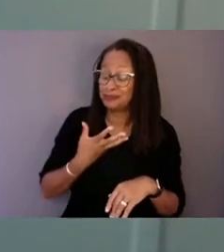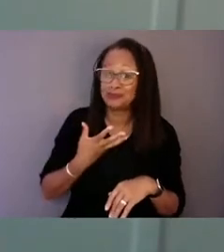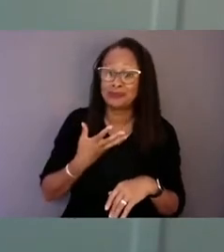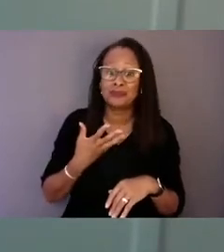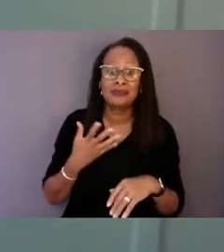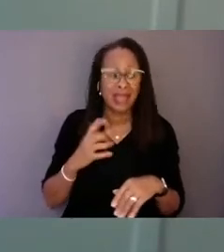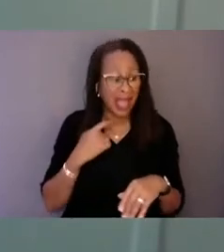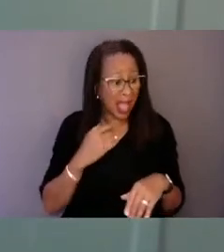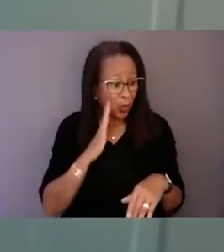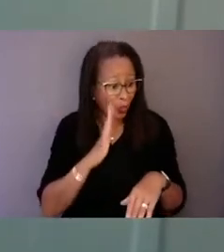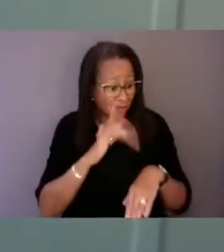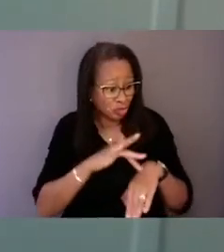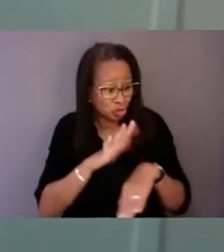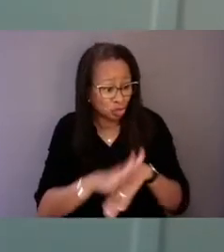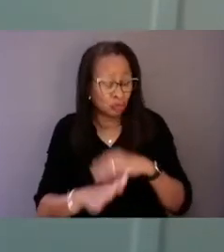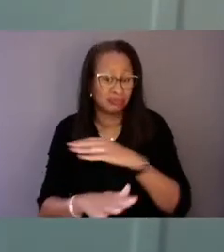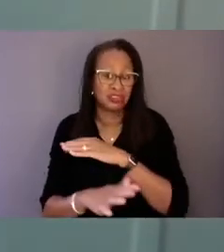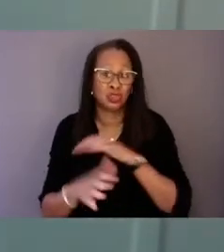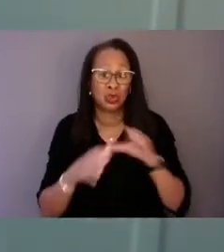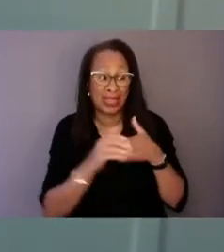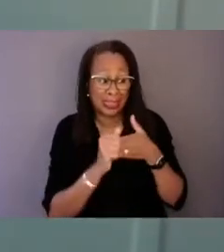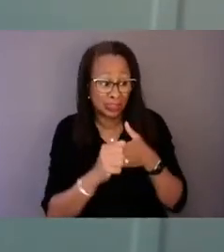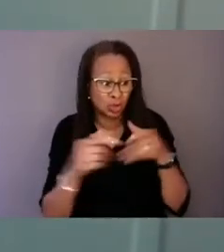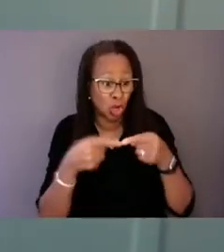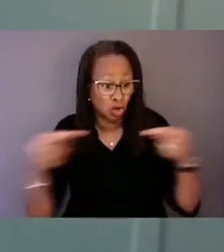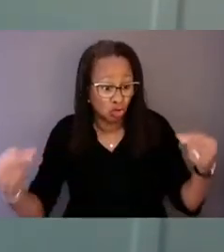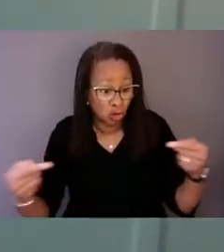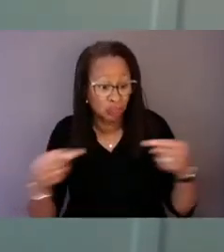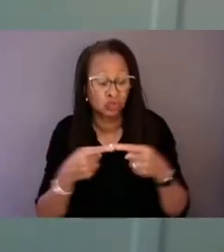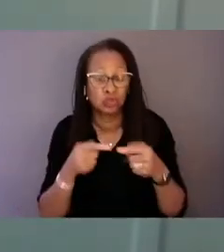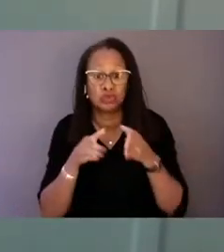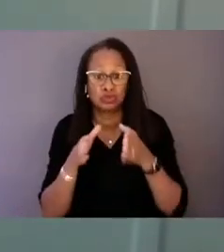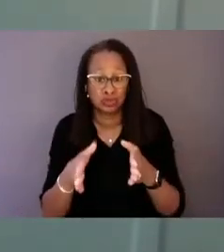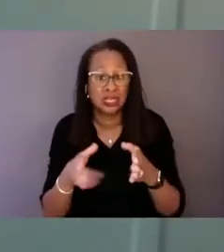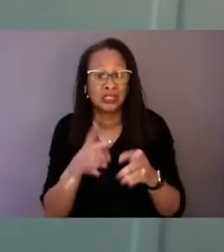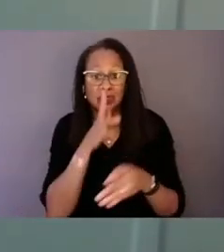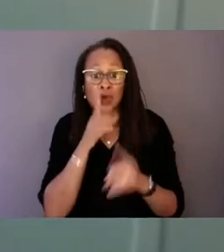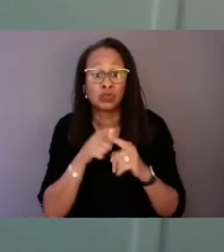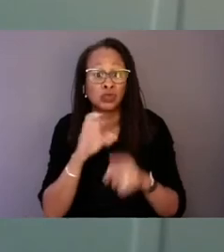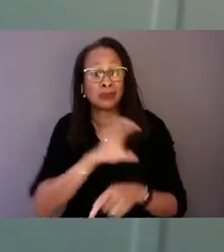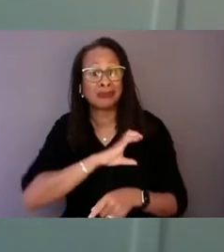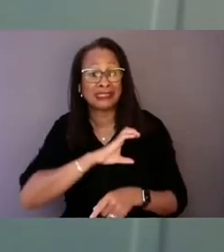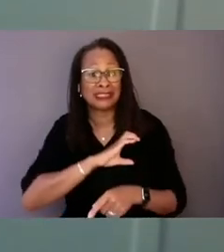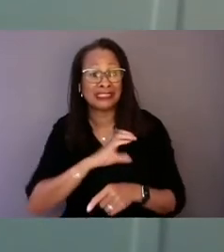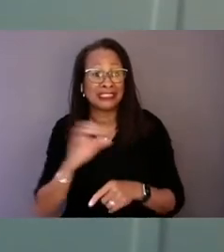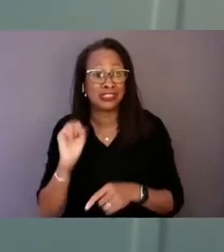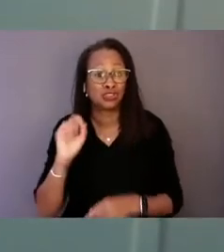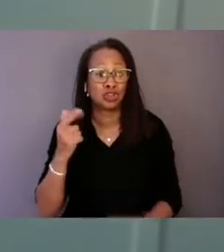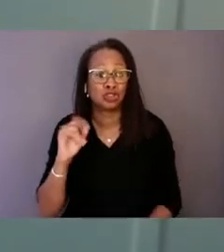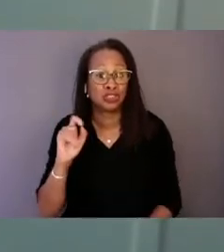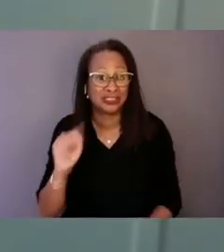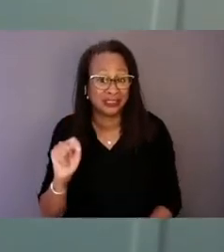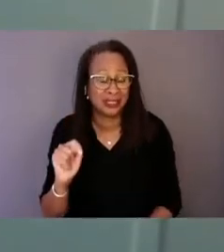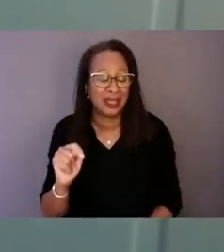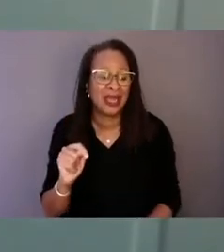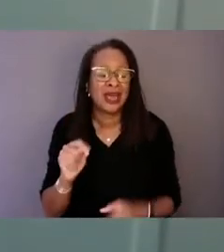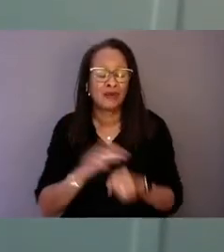to lead you across the street to talk to the police sergeant," would have alleviated the angst I felt for months